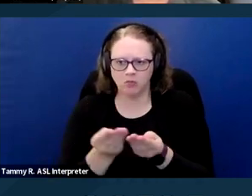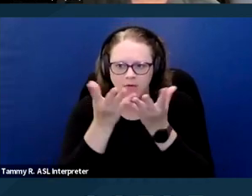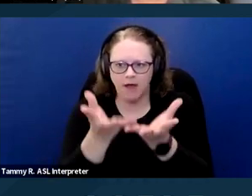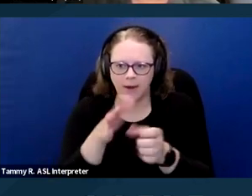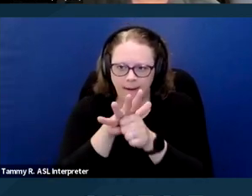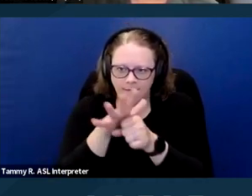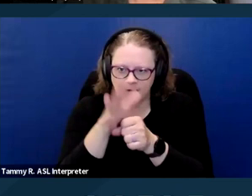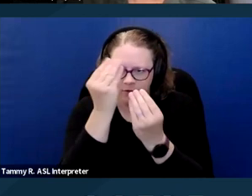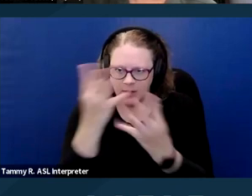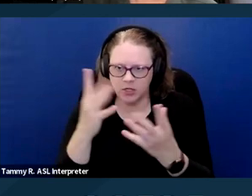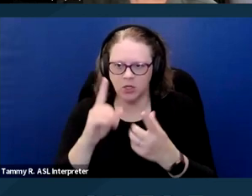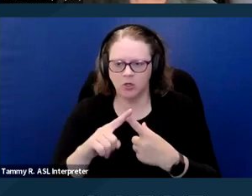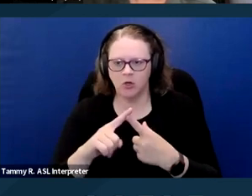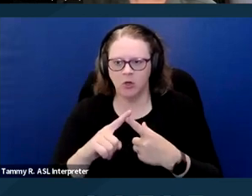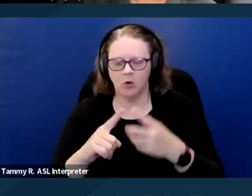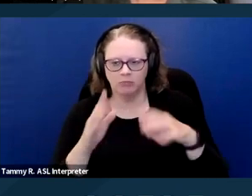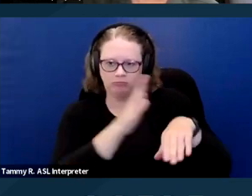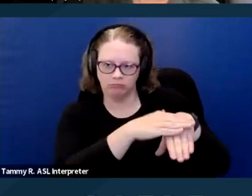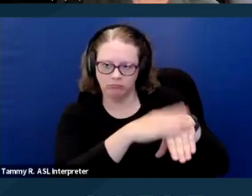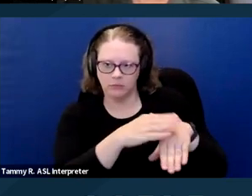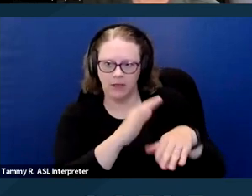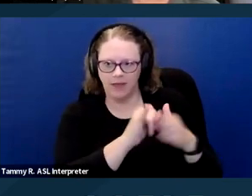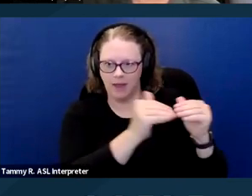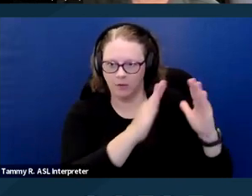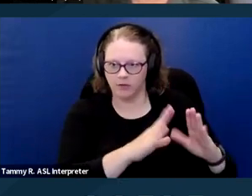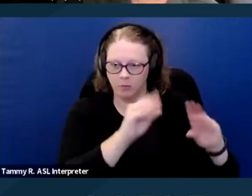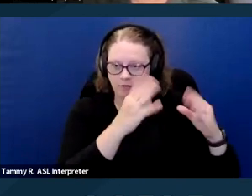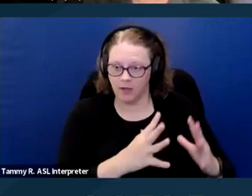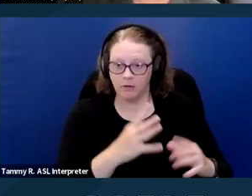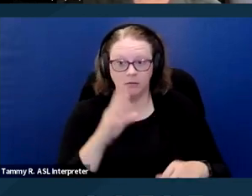to place a housing provider on notice that the request is being made